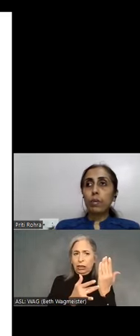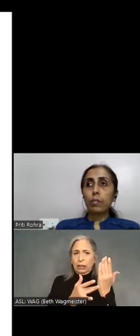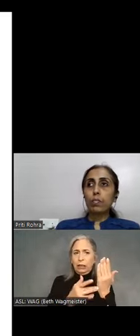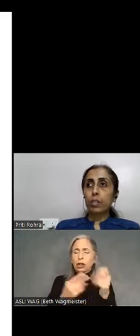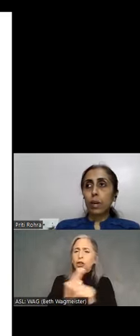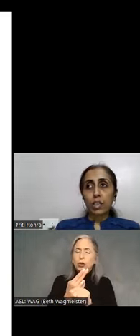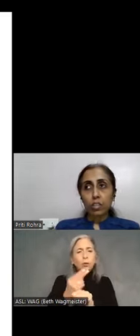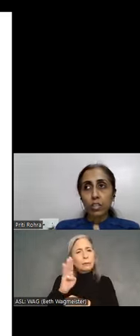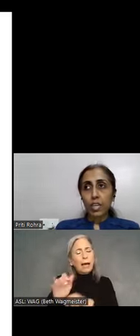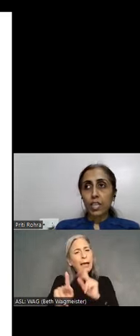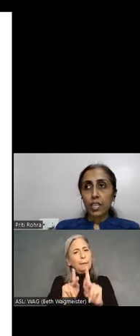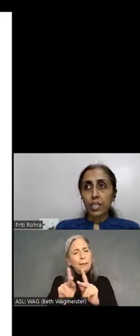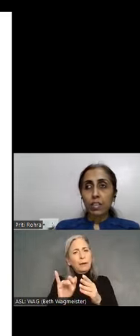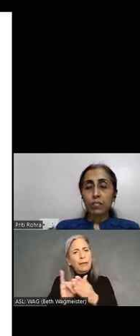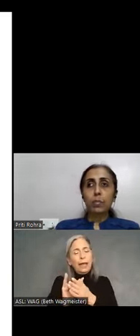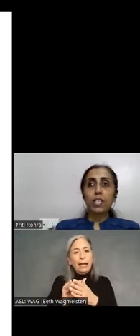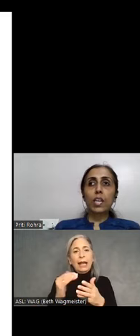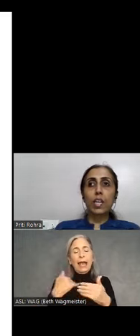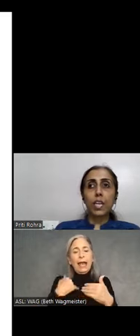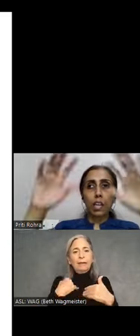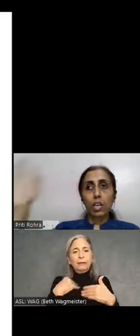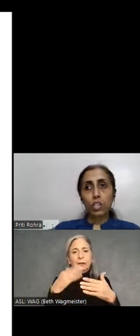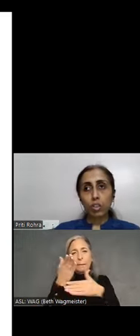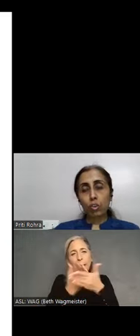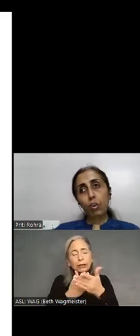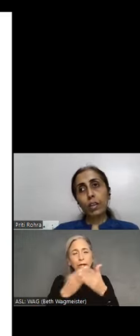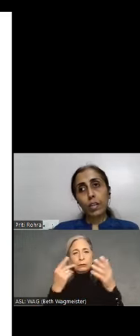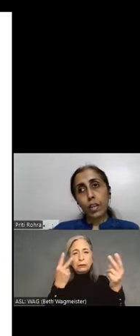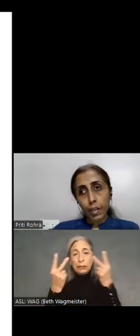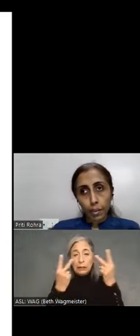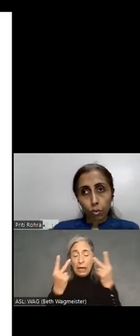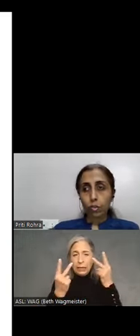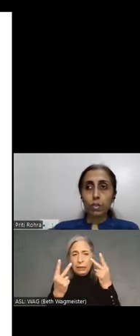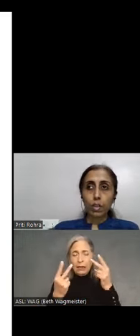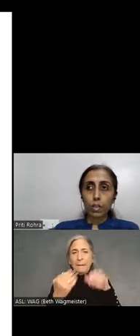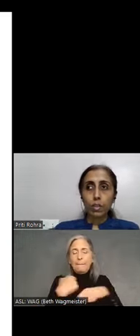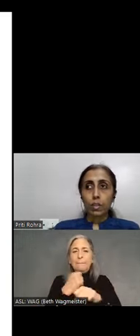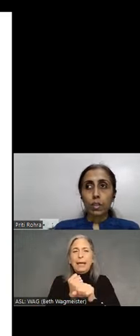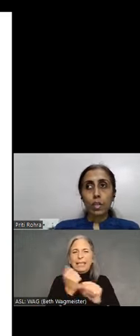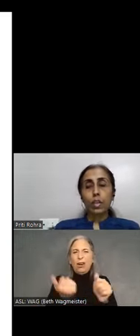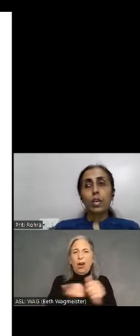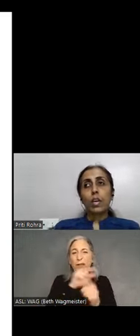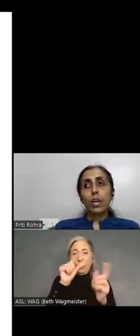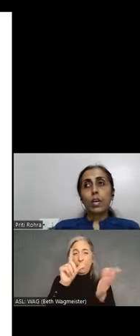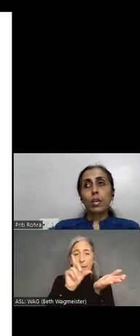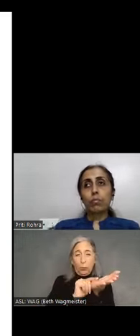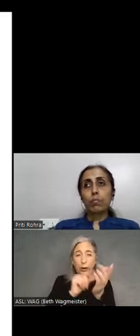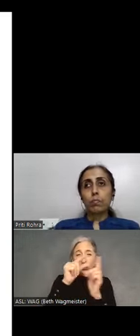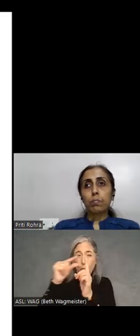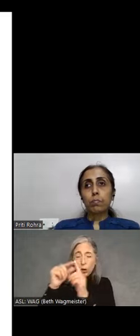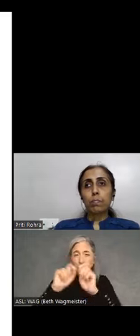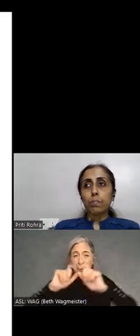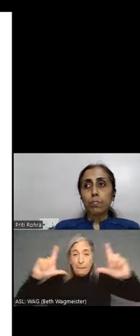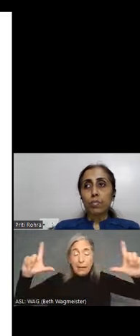people with partial sightedness. Which basically enlarges all contained on the screen. So there